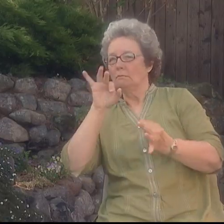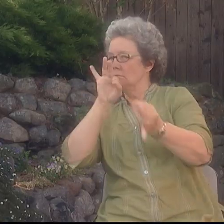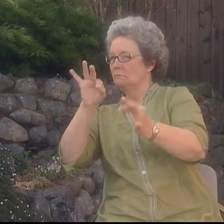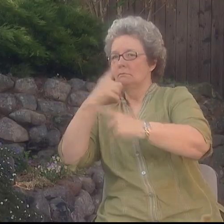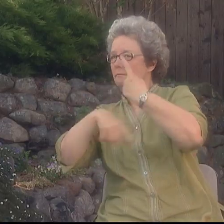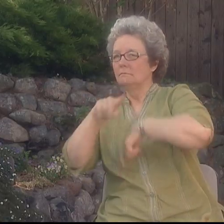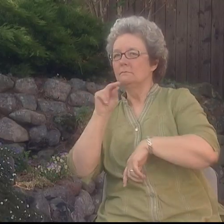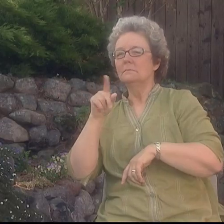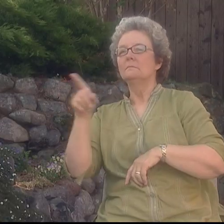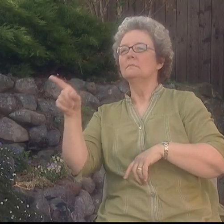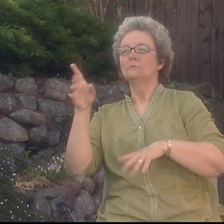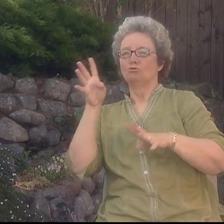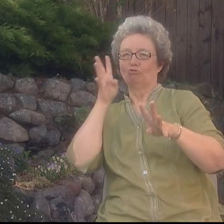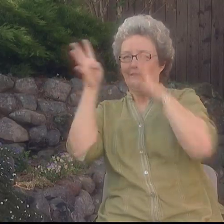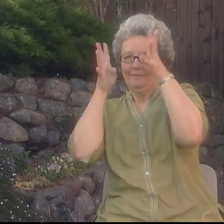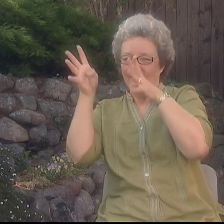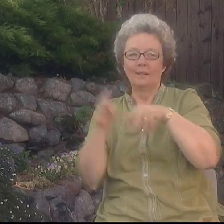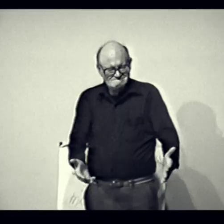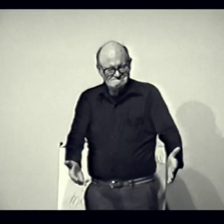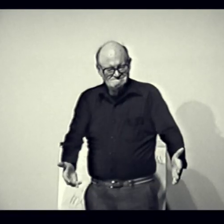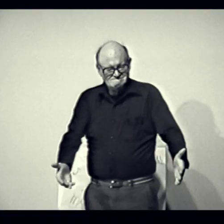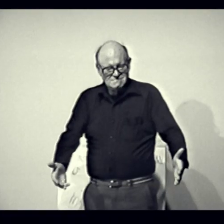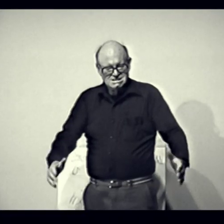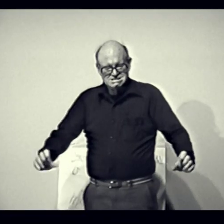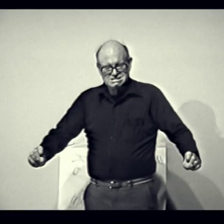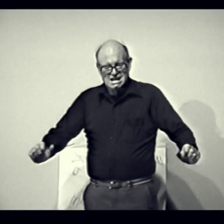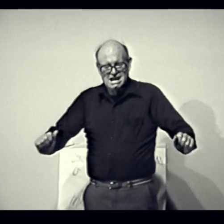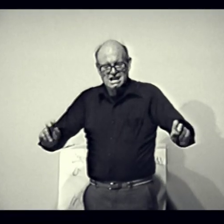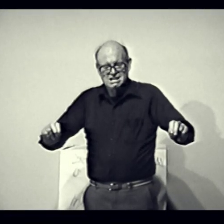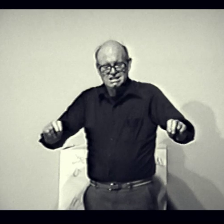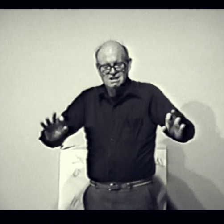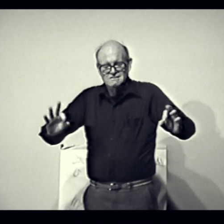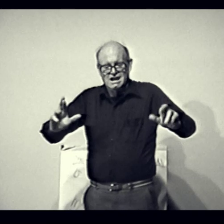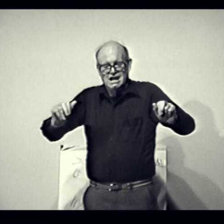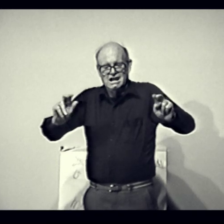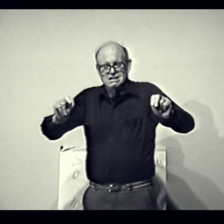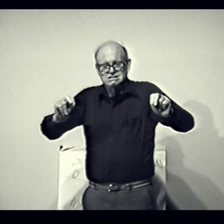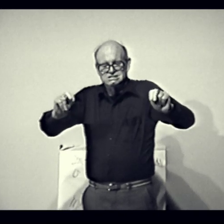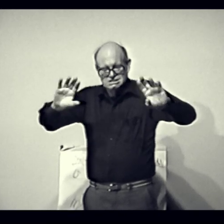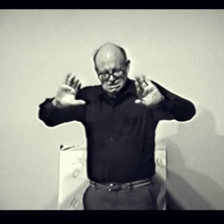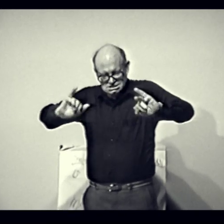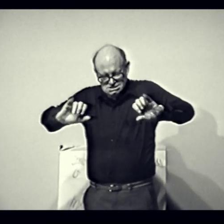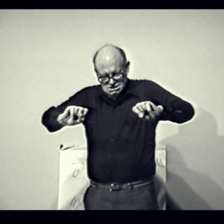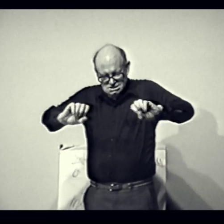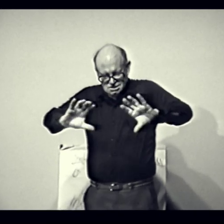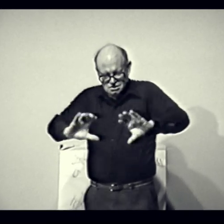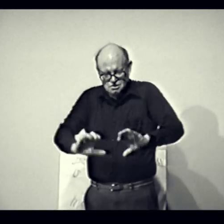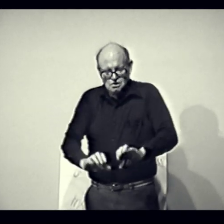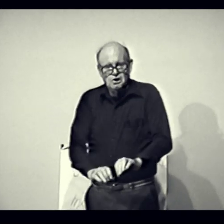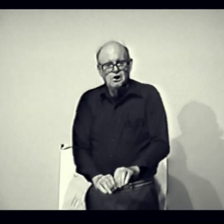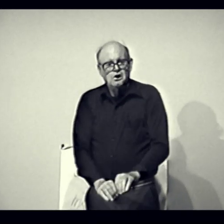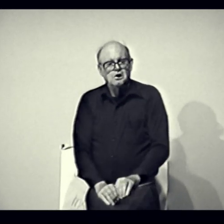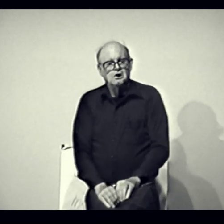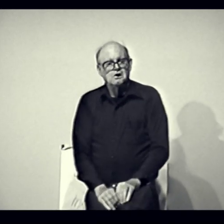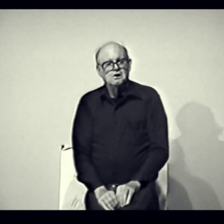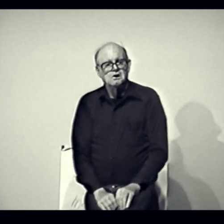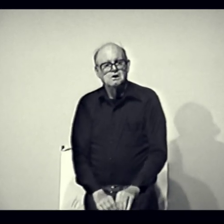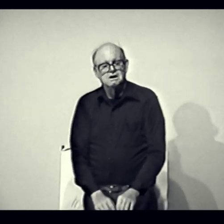Malz was not a great signer, but he was very creative. San Francisco!